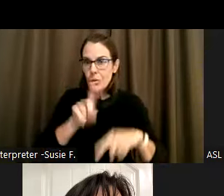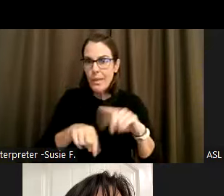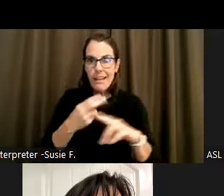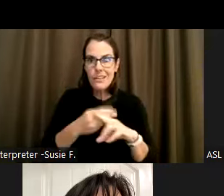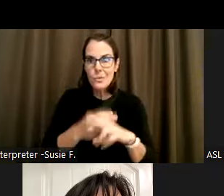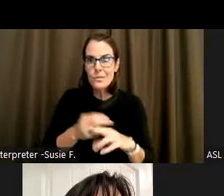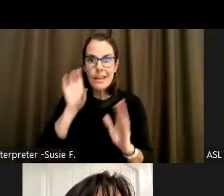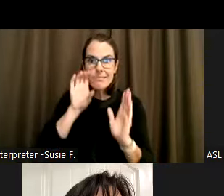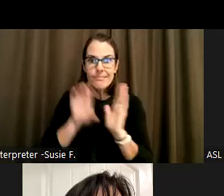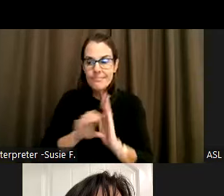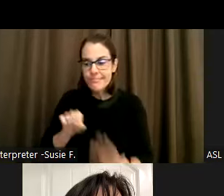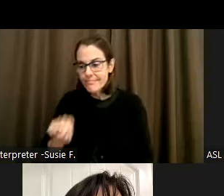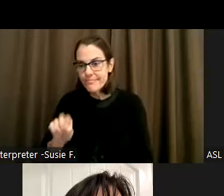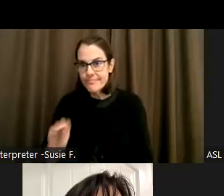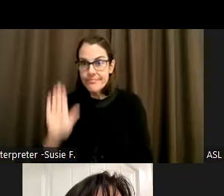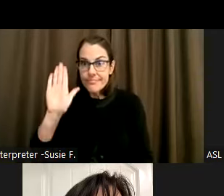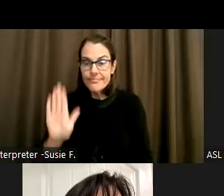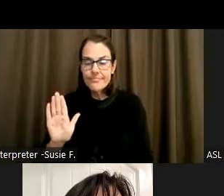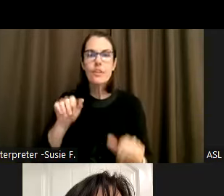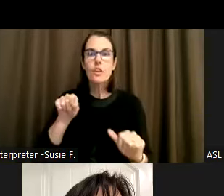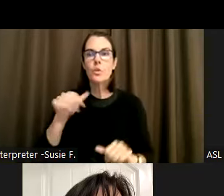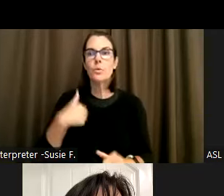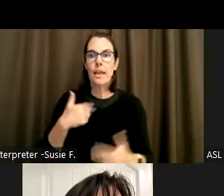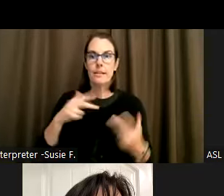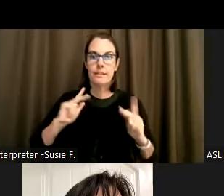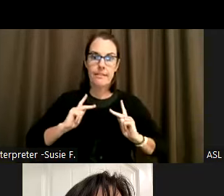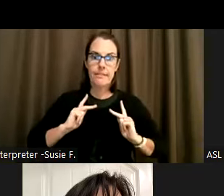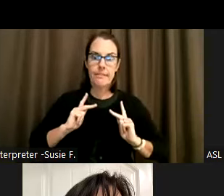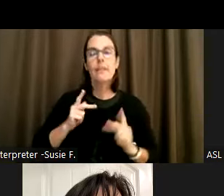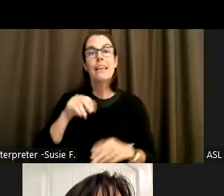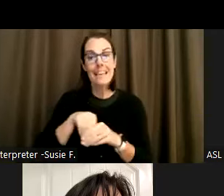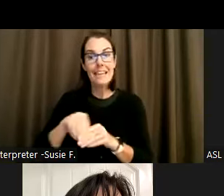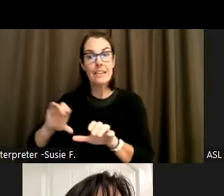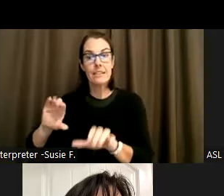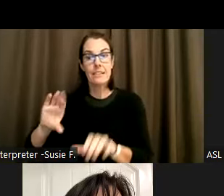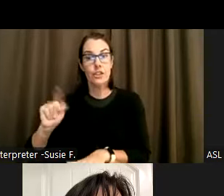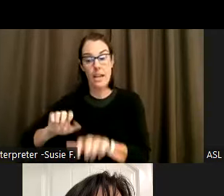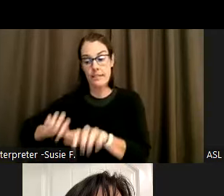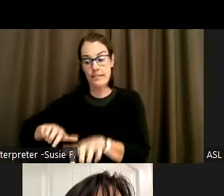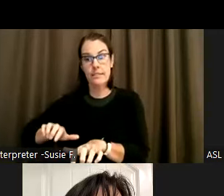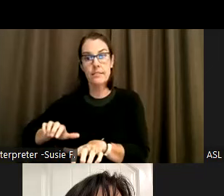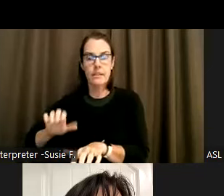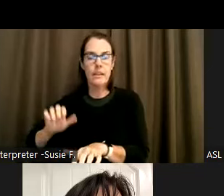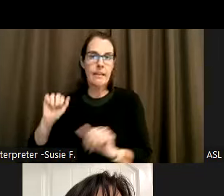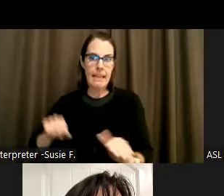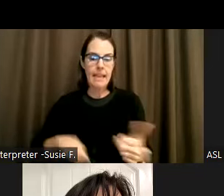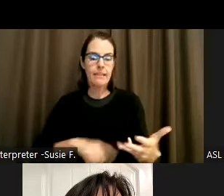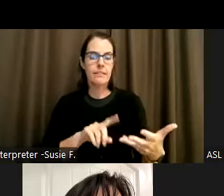the hand raise function, you can raise your hand in chat type. I have a question or I have